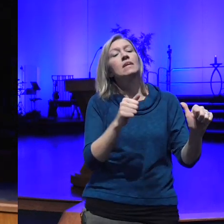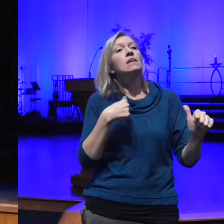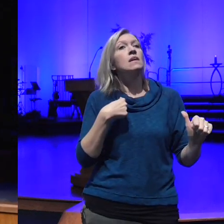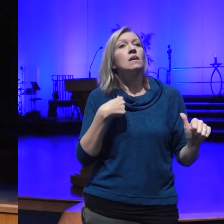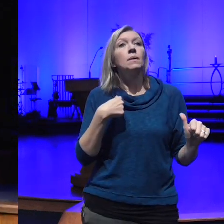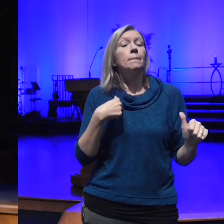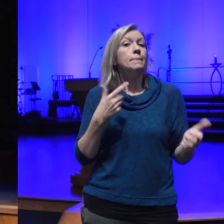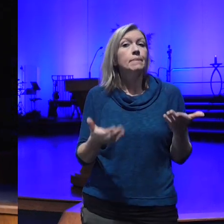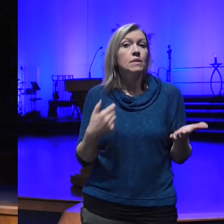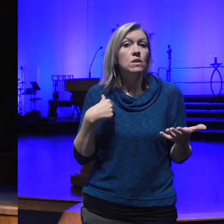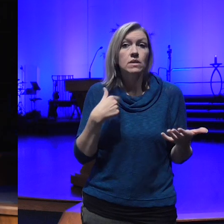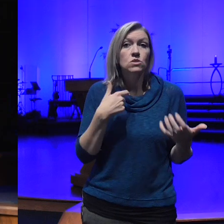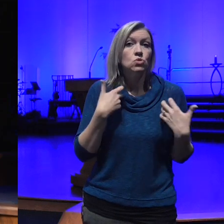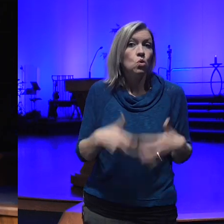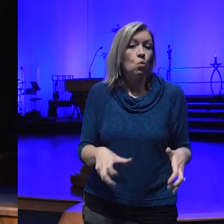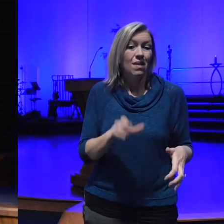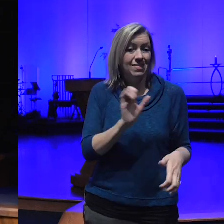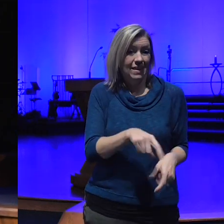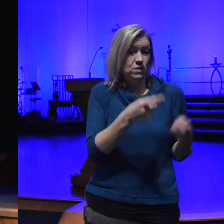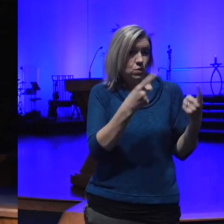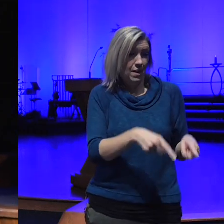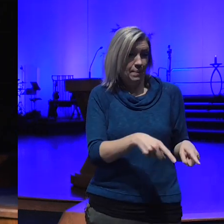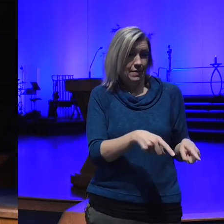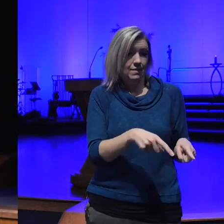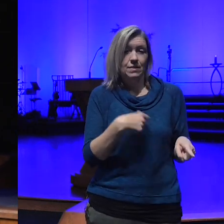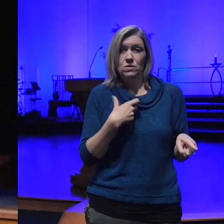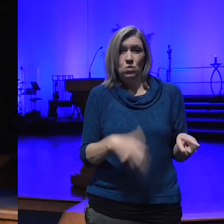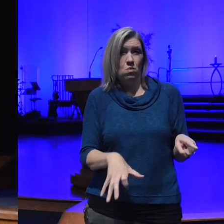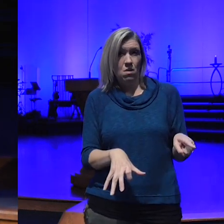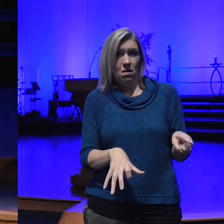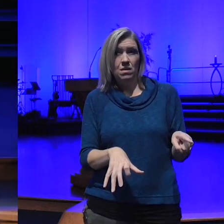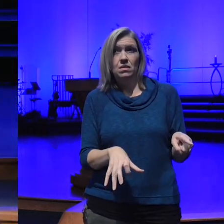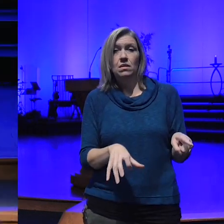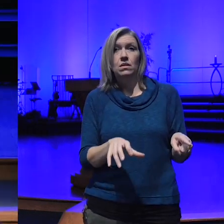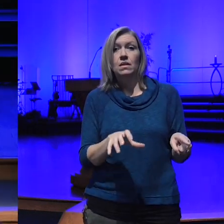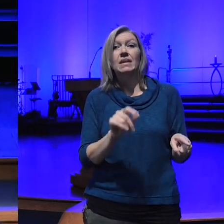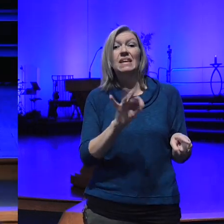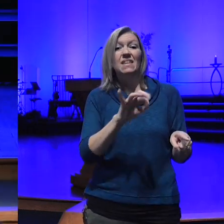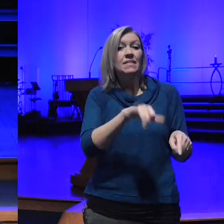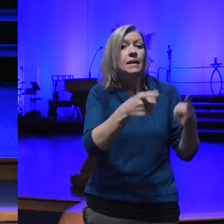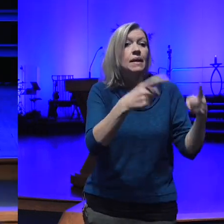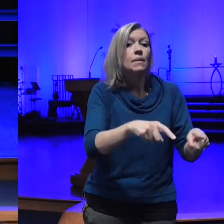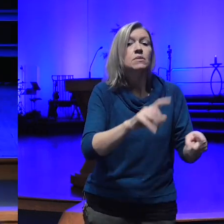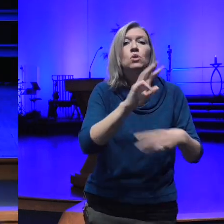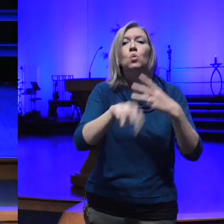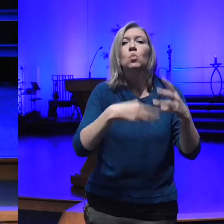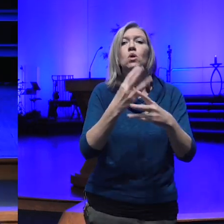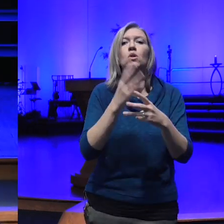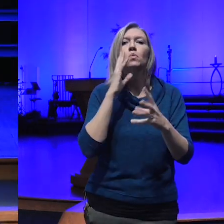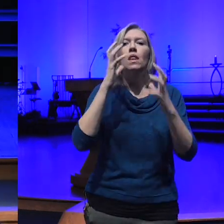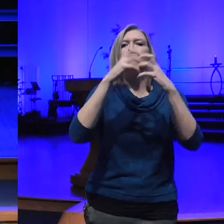happens to happen the world's going to fall apart if the thing that happens that we don't want to